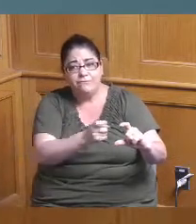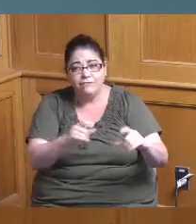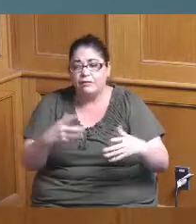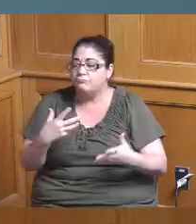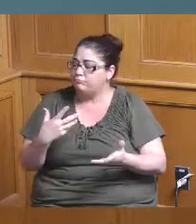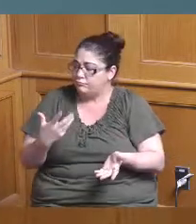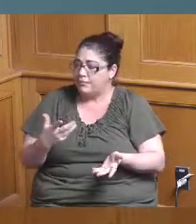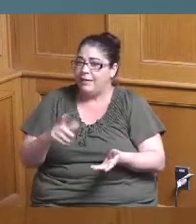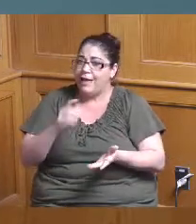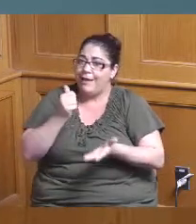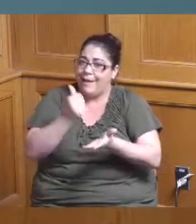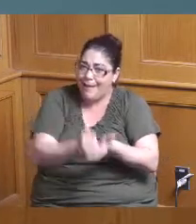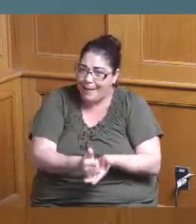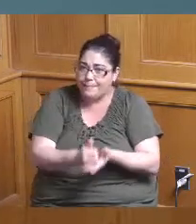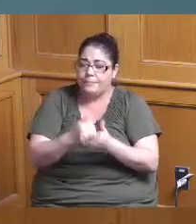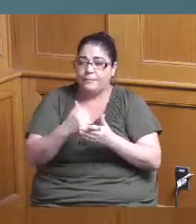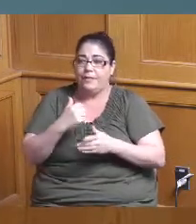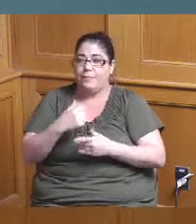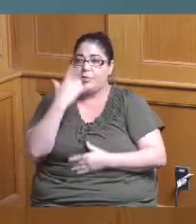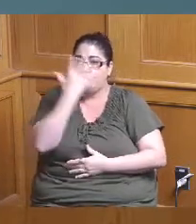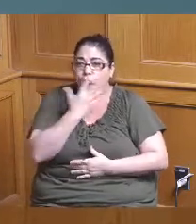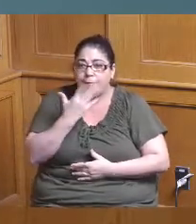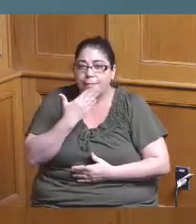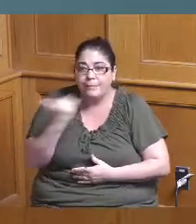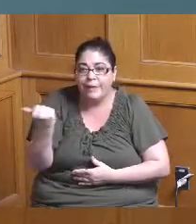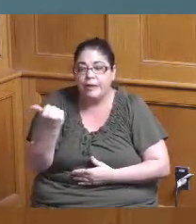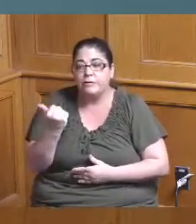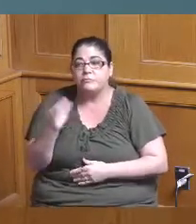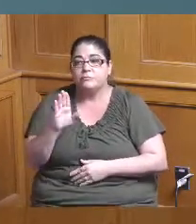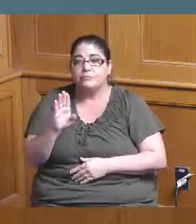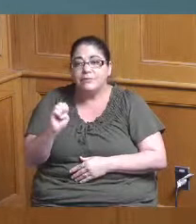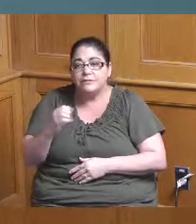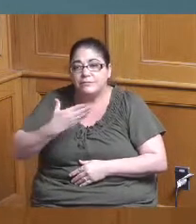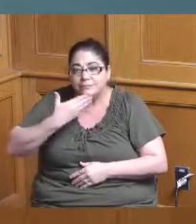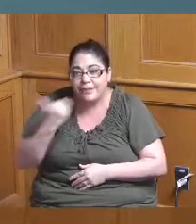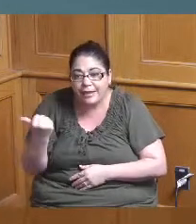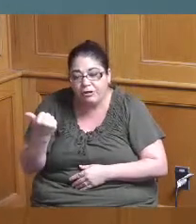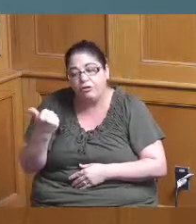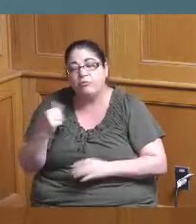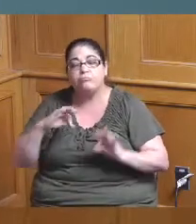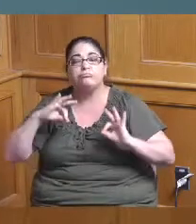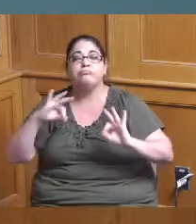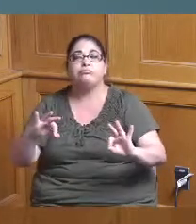make a difference to make them look better and be better so so thank you so much for that I'm